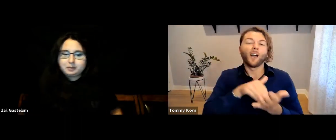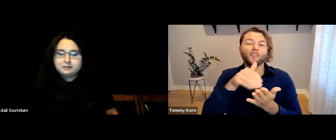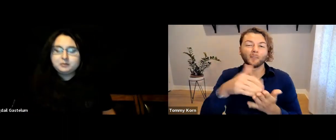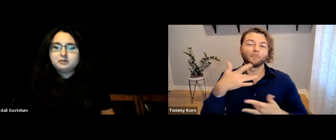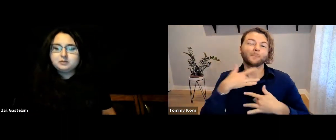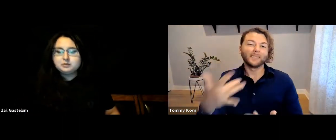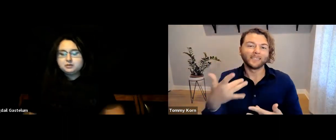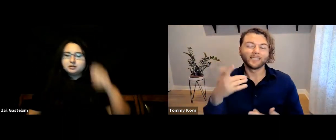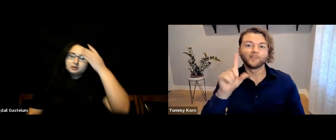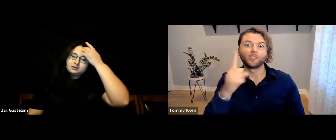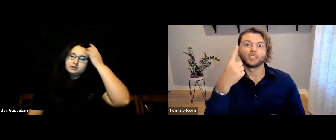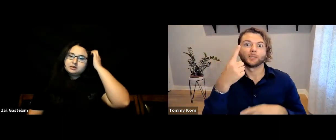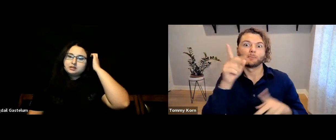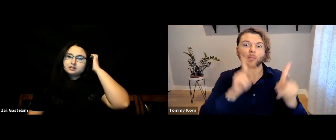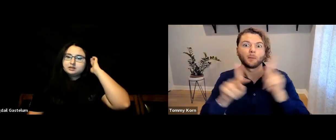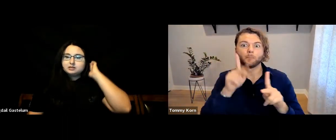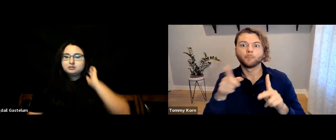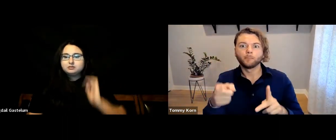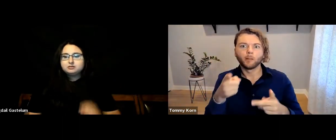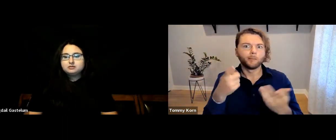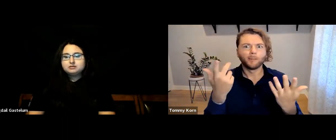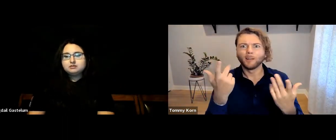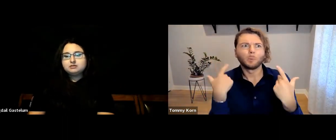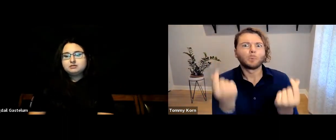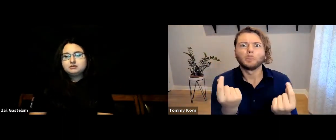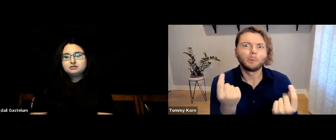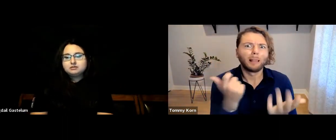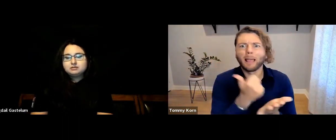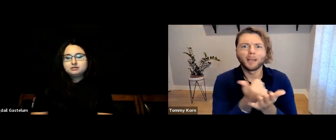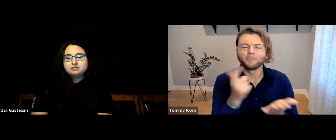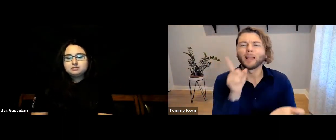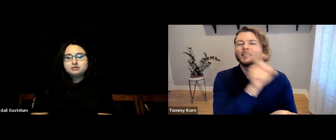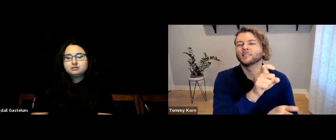The first people who parents usually approach for help